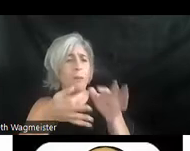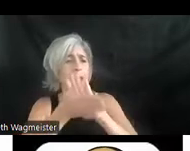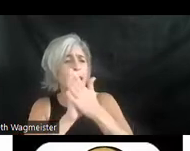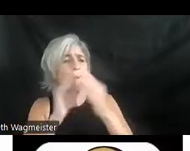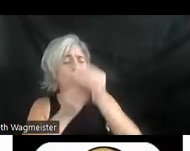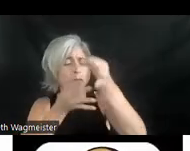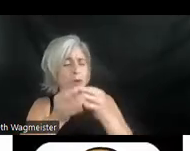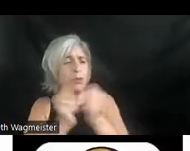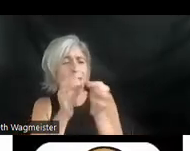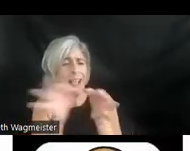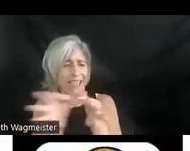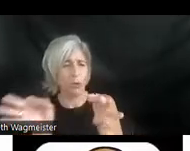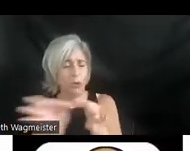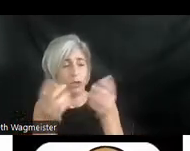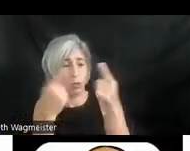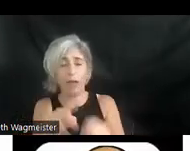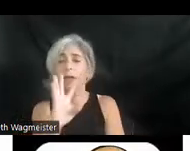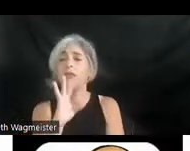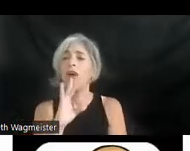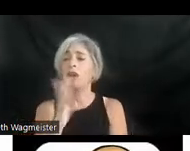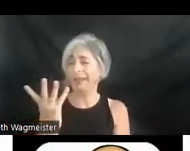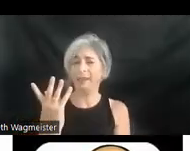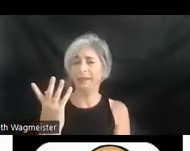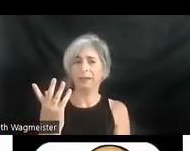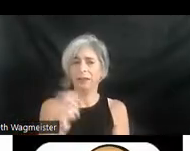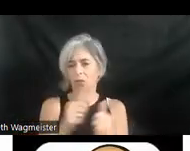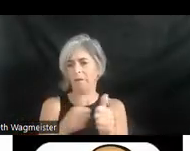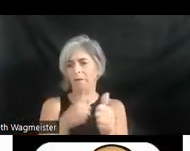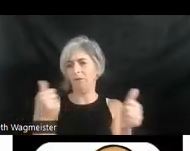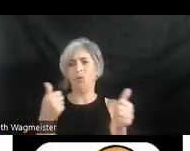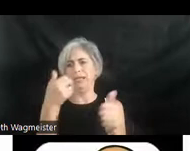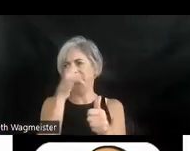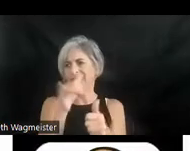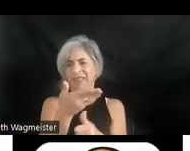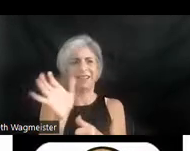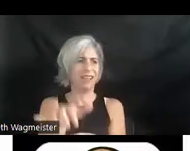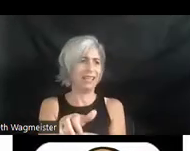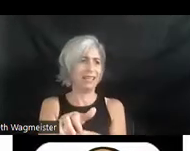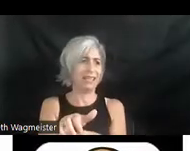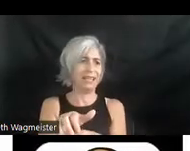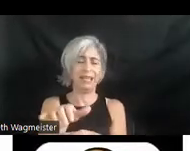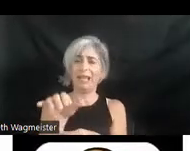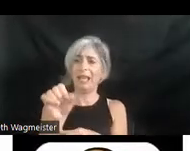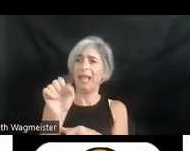language as they go. And avoid silly things like as you can see. Well not everybody can